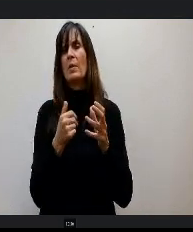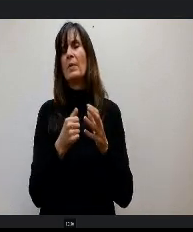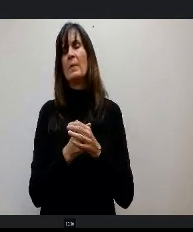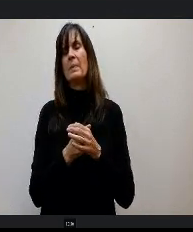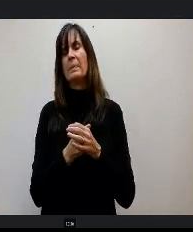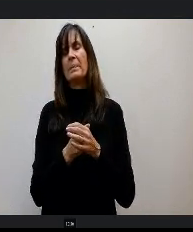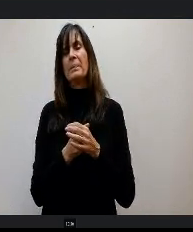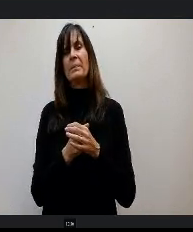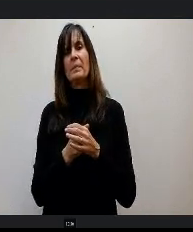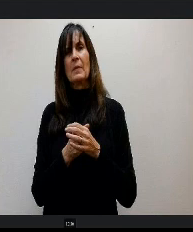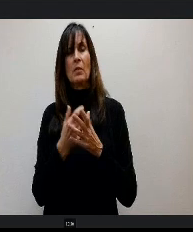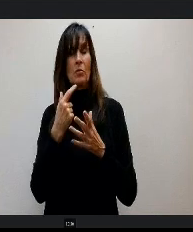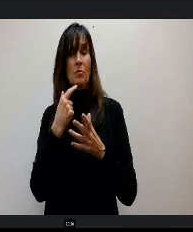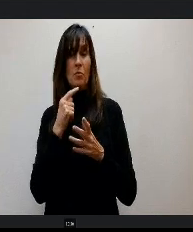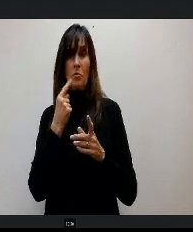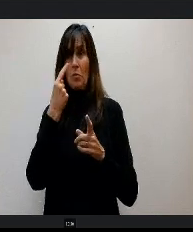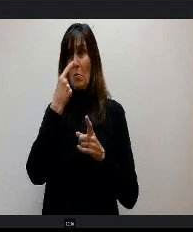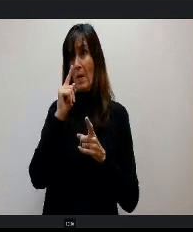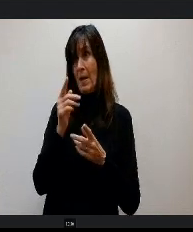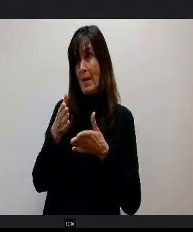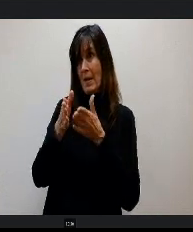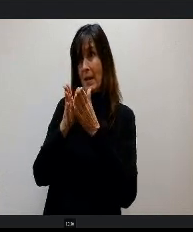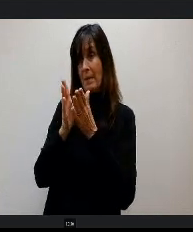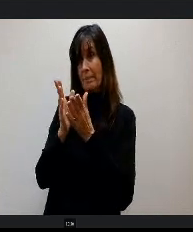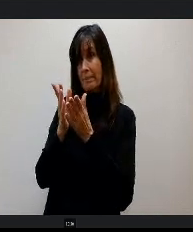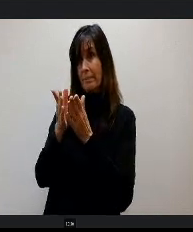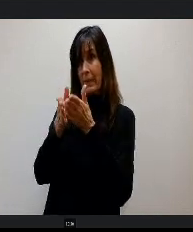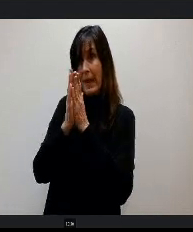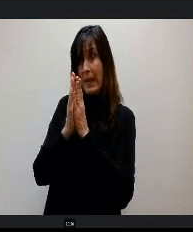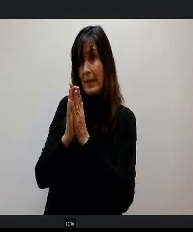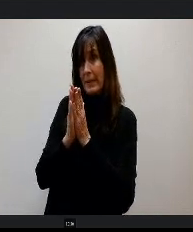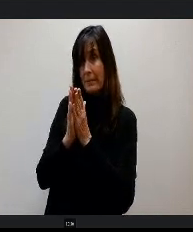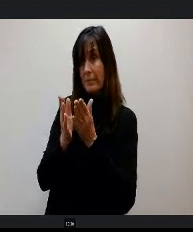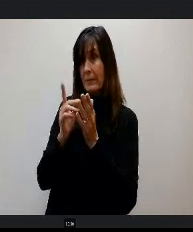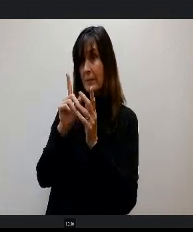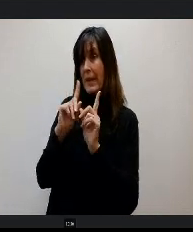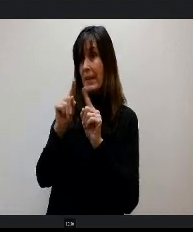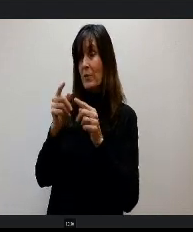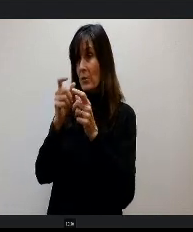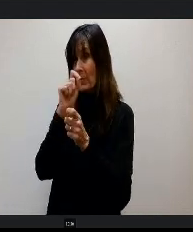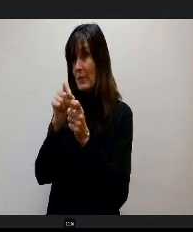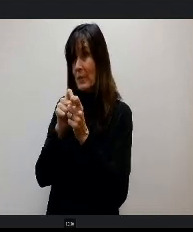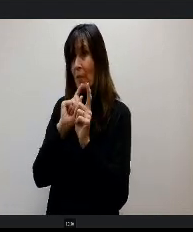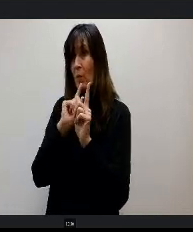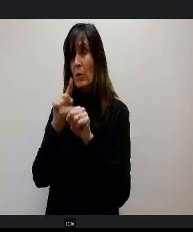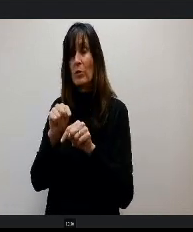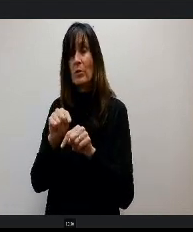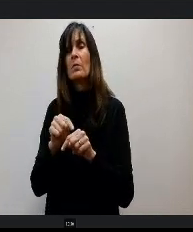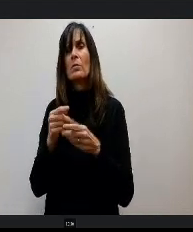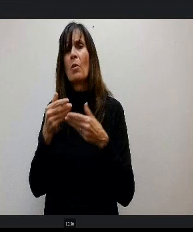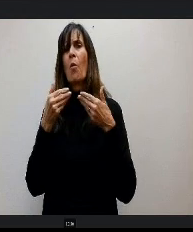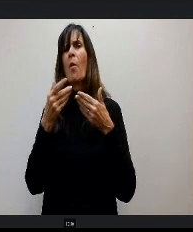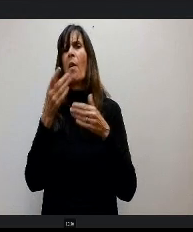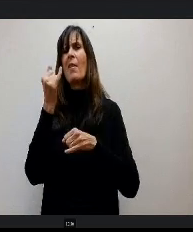can you just answer those ones specifically, but we want to see what the questions are. So we did that in our last meeting we